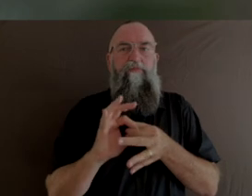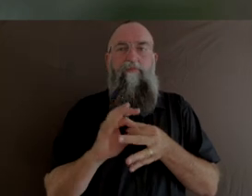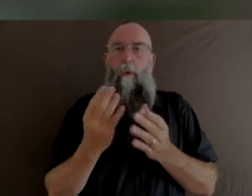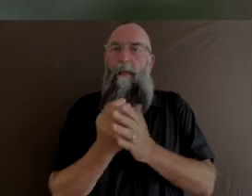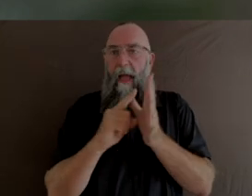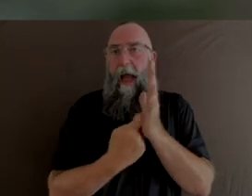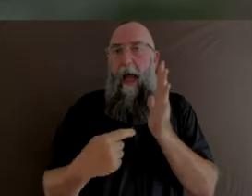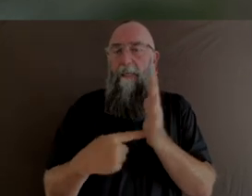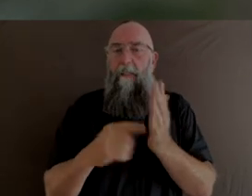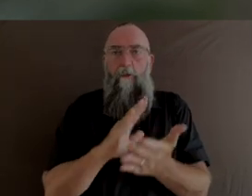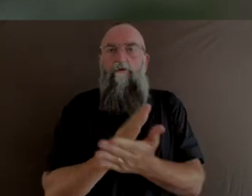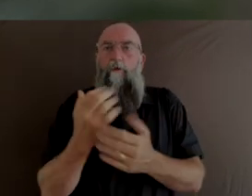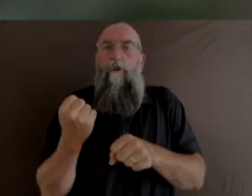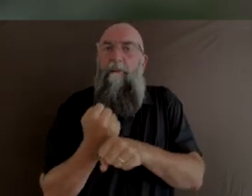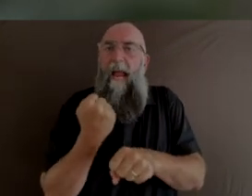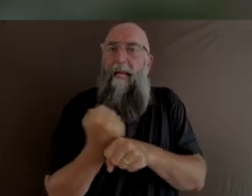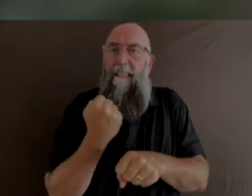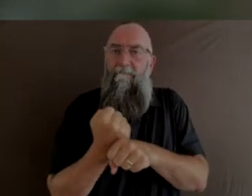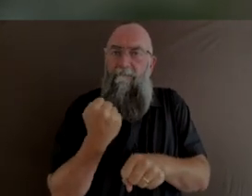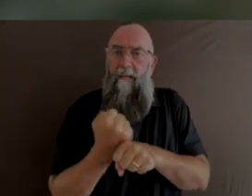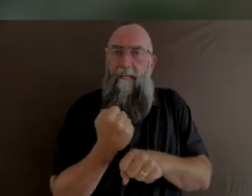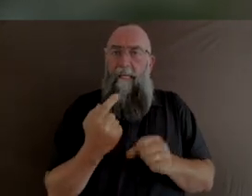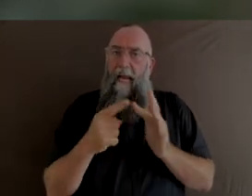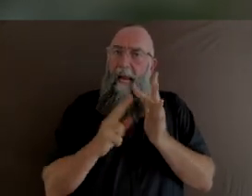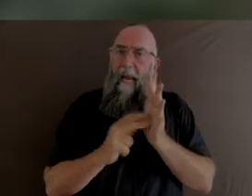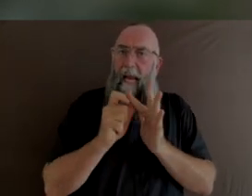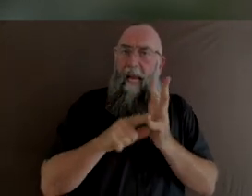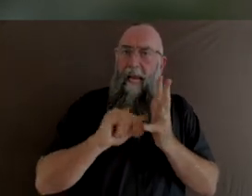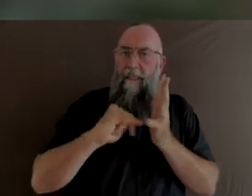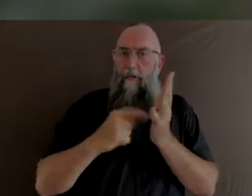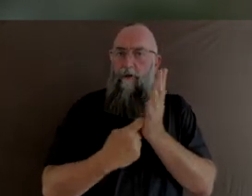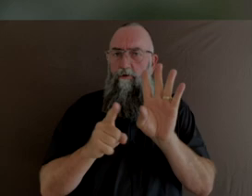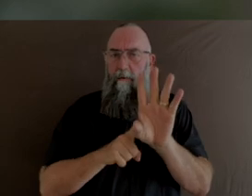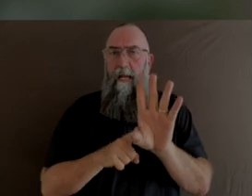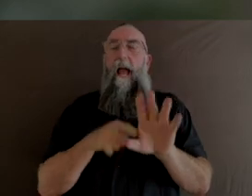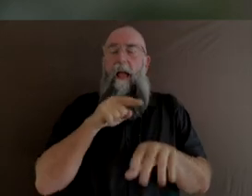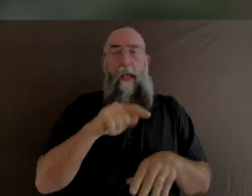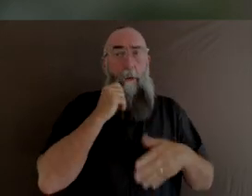I would go a step further and say they need to lead us into a whole new paradigm of wellness.